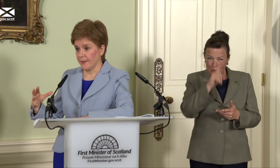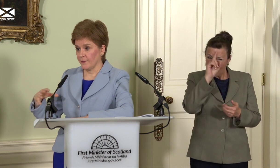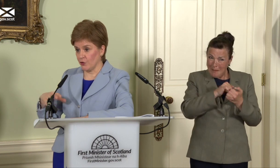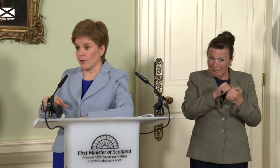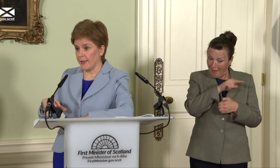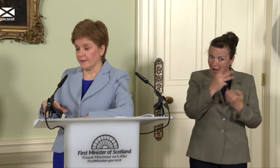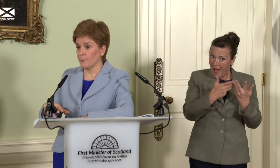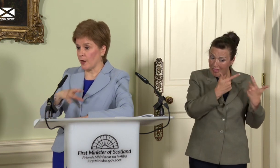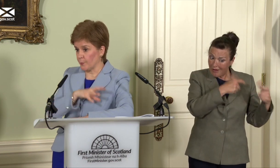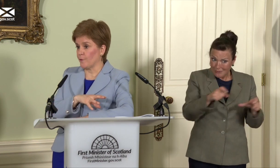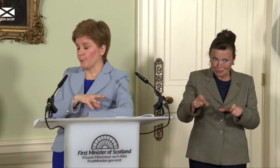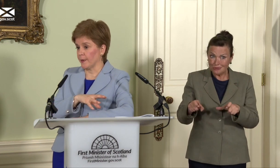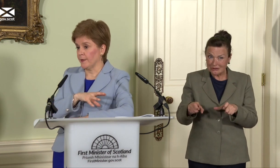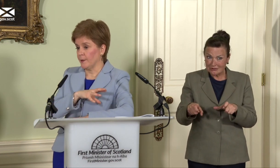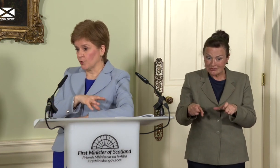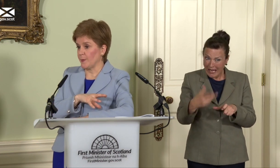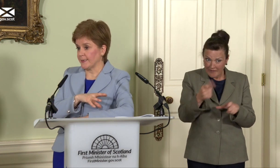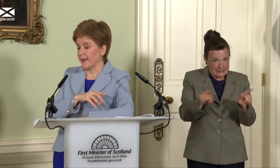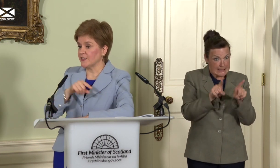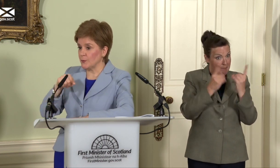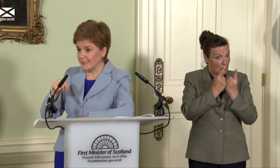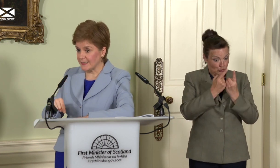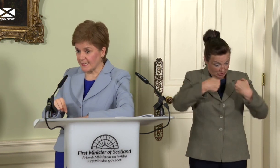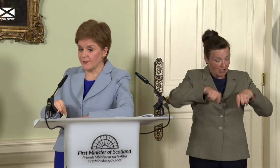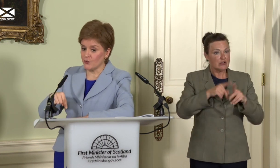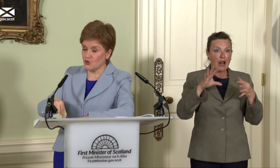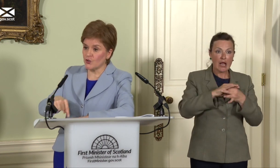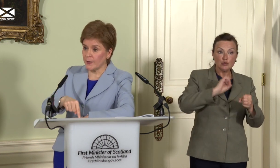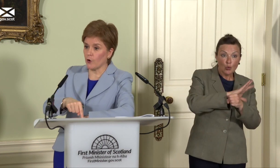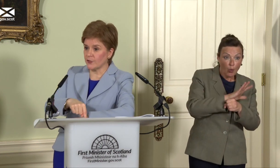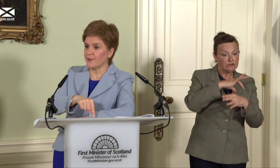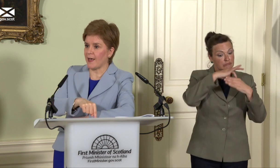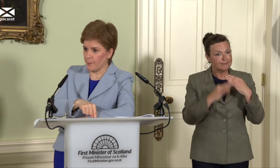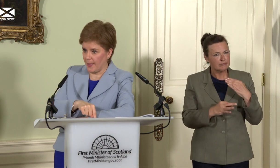that the UK is, but are performing much better, and do we decide that the sooner we get onto that path,